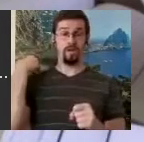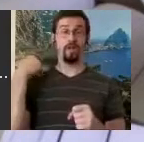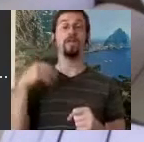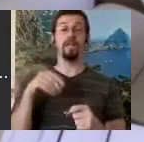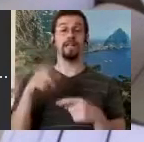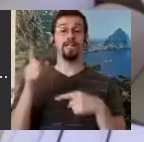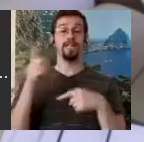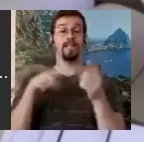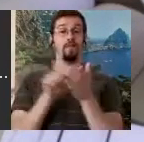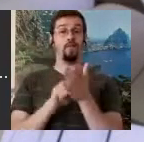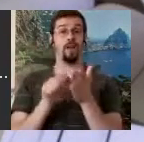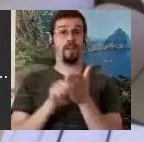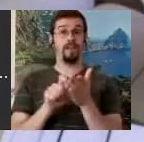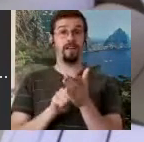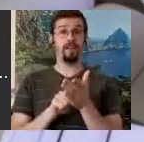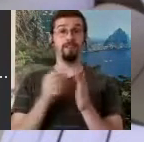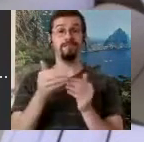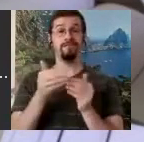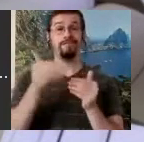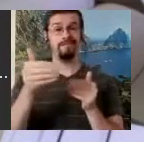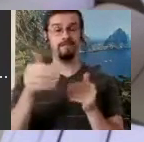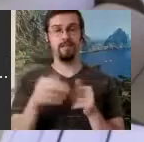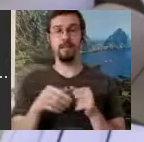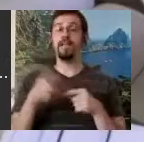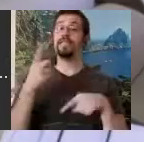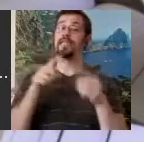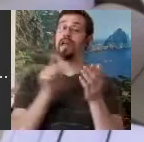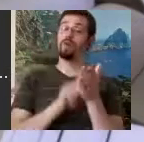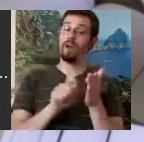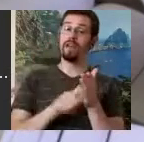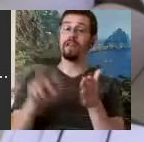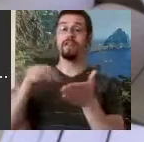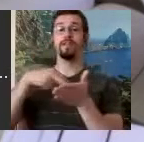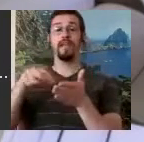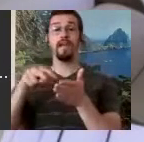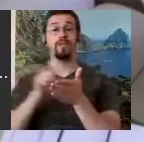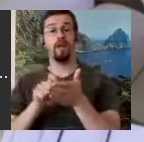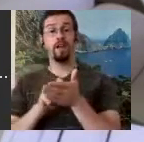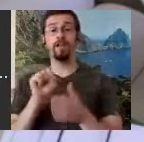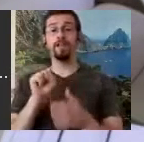SignWriting and DanceWriting and Sutton Movement Writing is 40 years